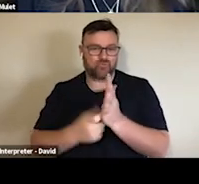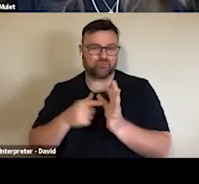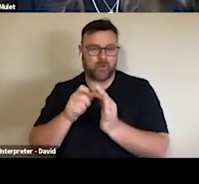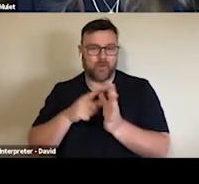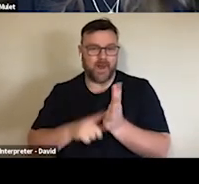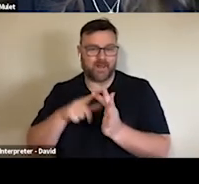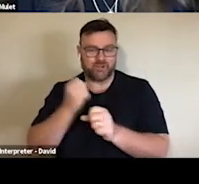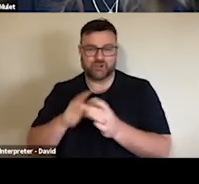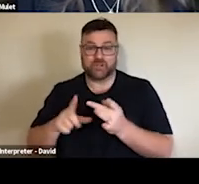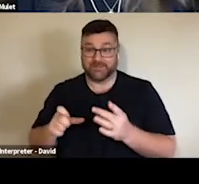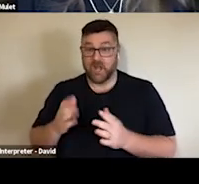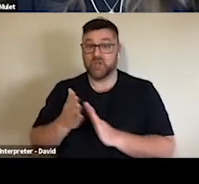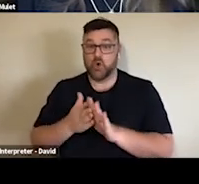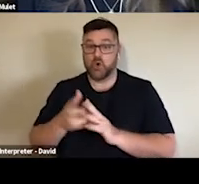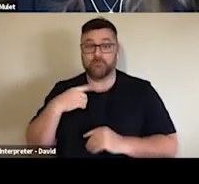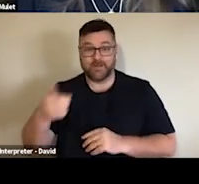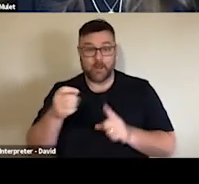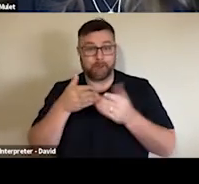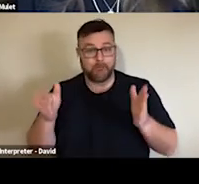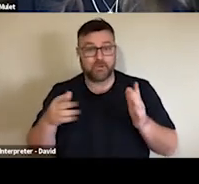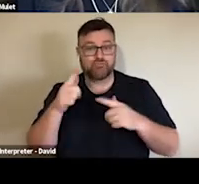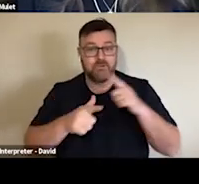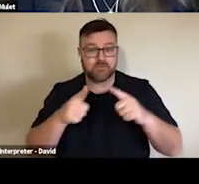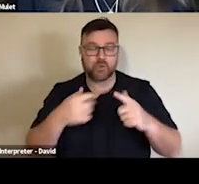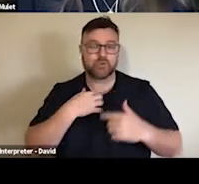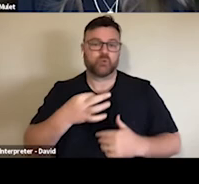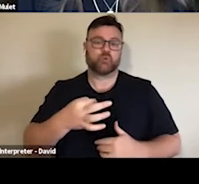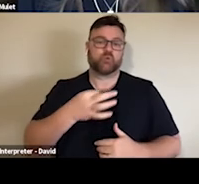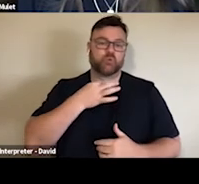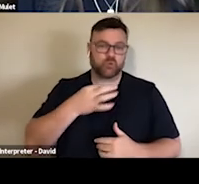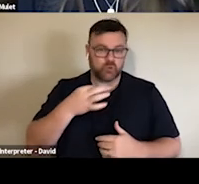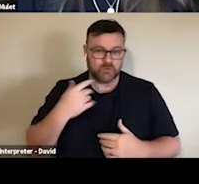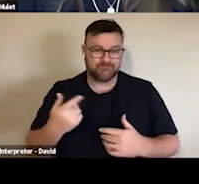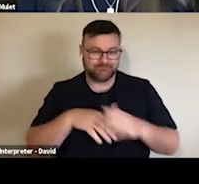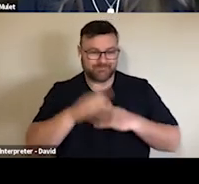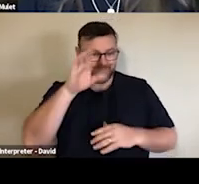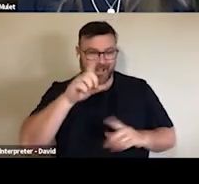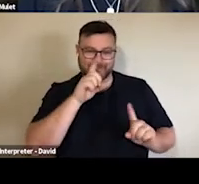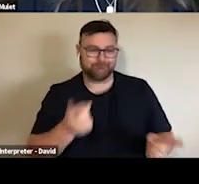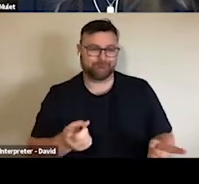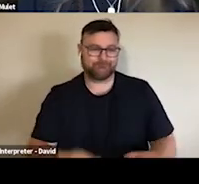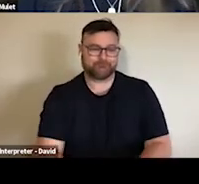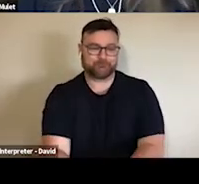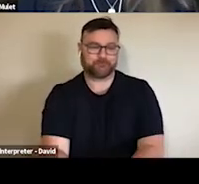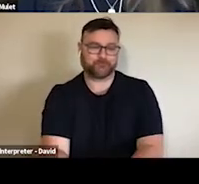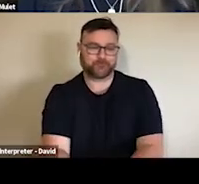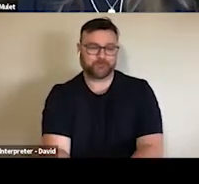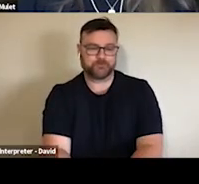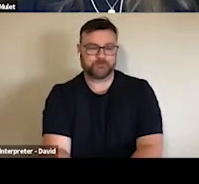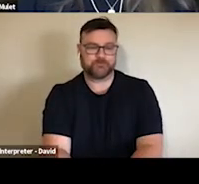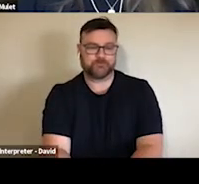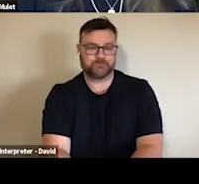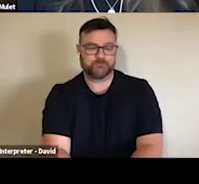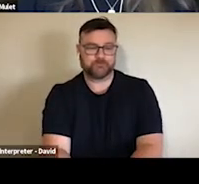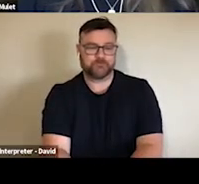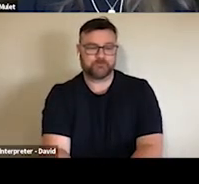The other factor that we've looked at that's played quite a role is people that have a